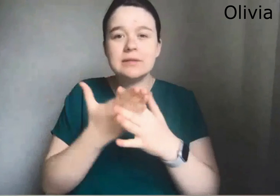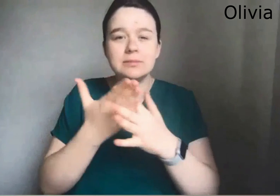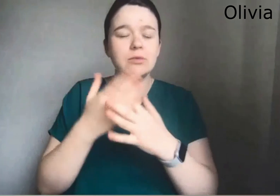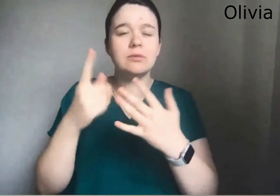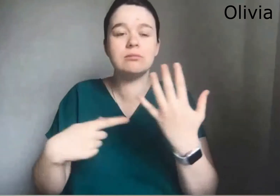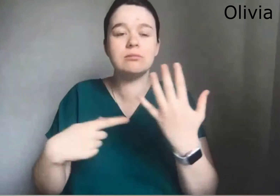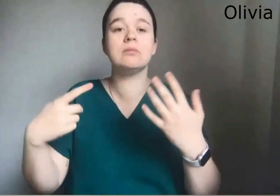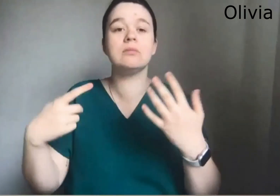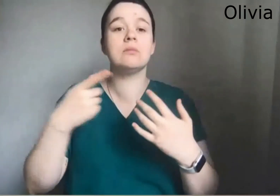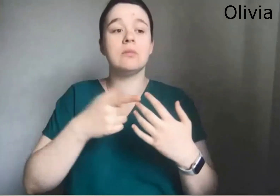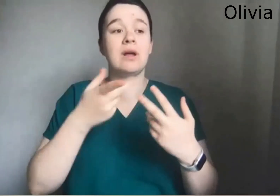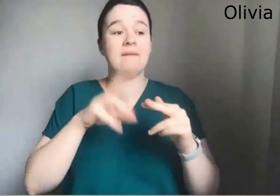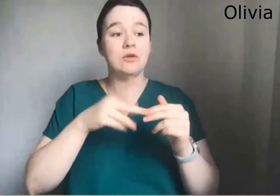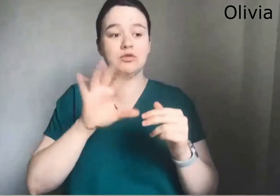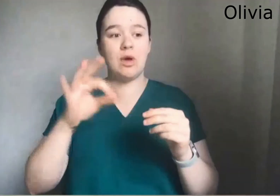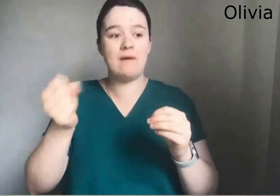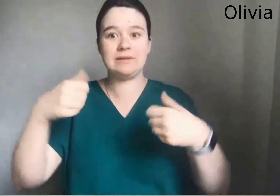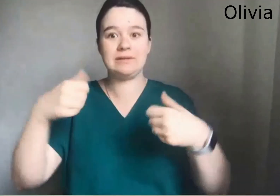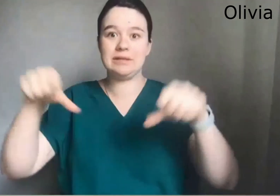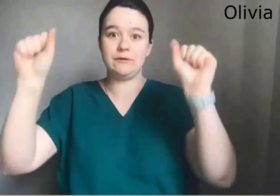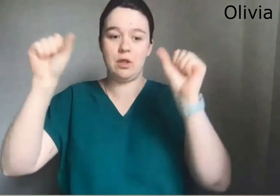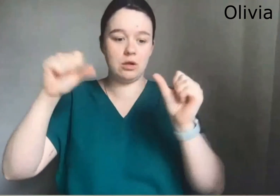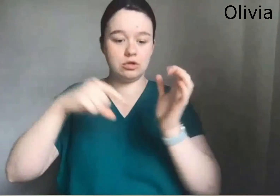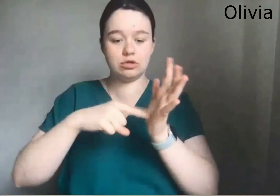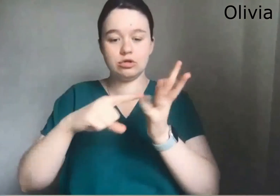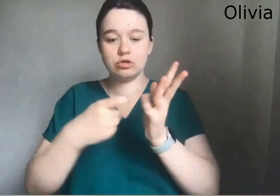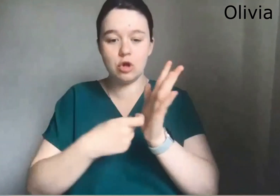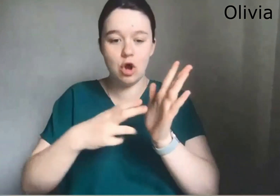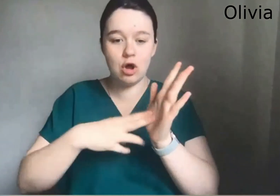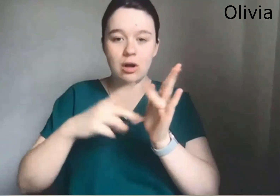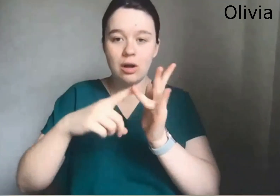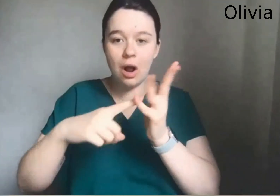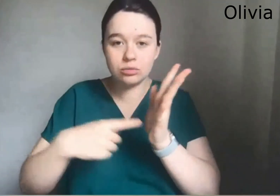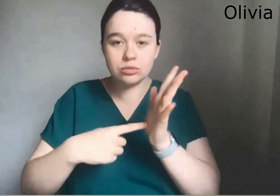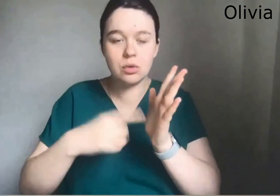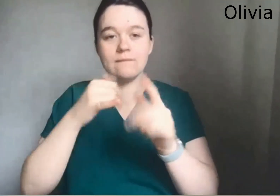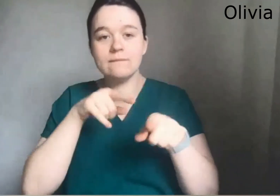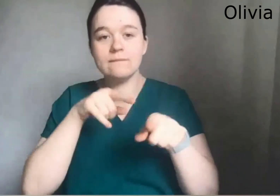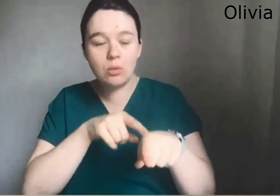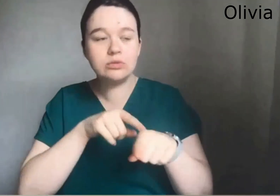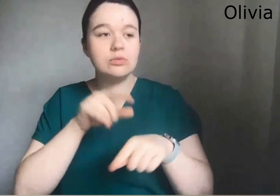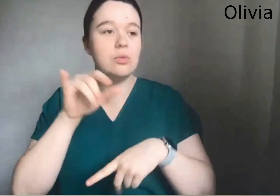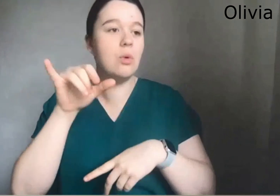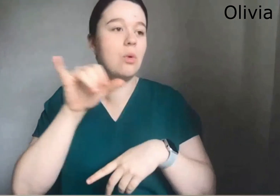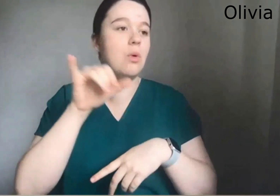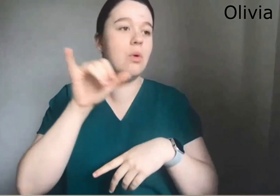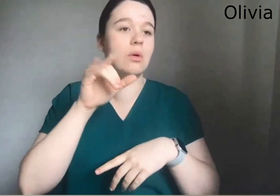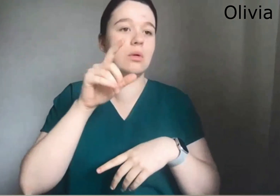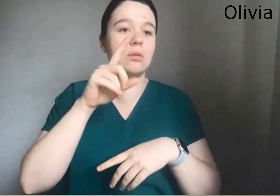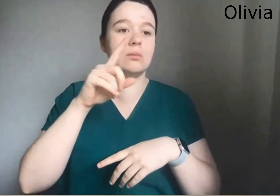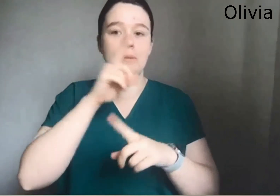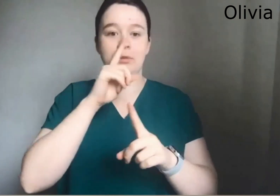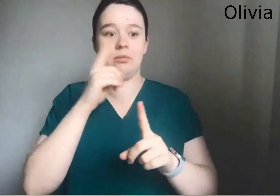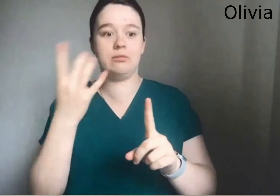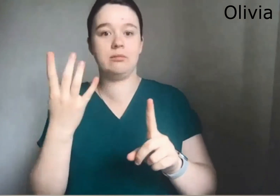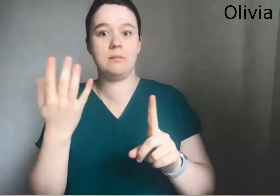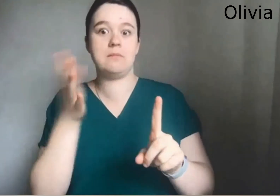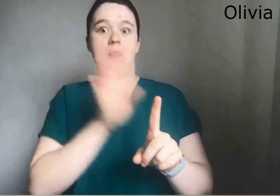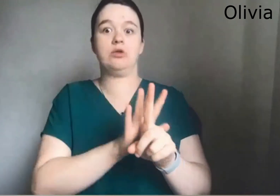And want to make sure that you know performances or whatever they are creating is accessible